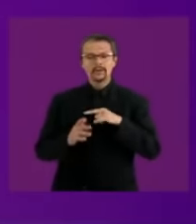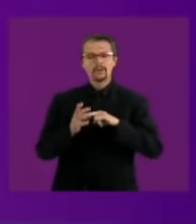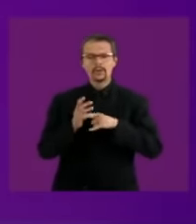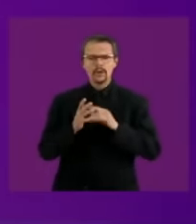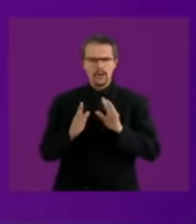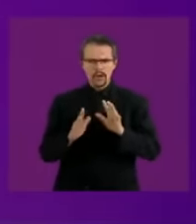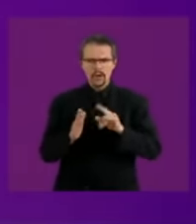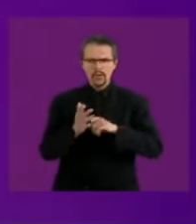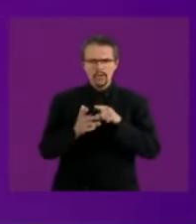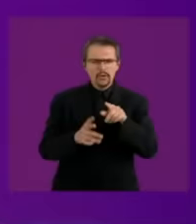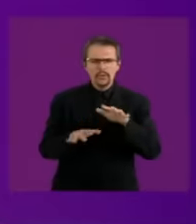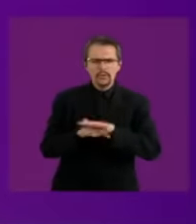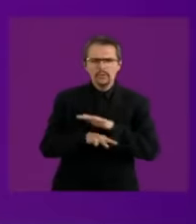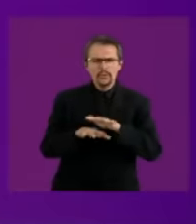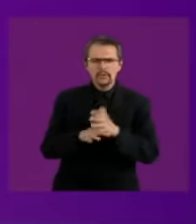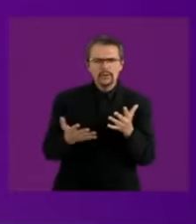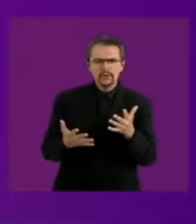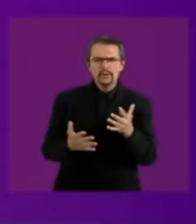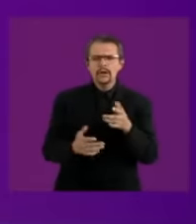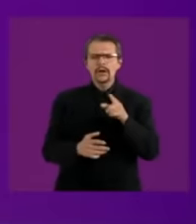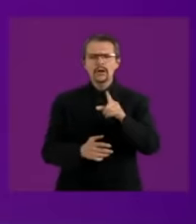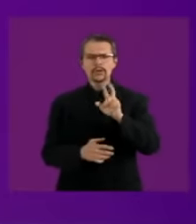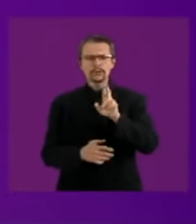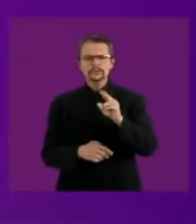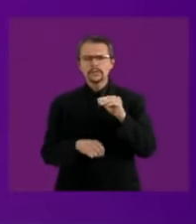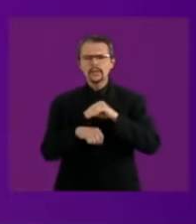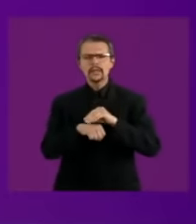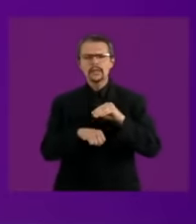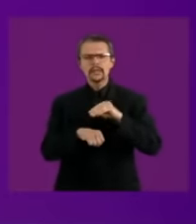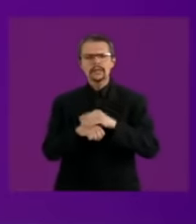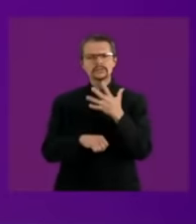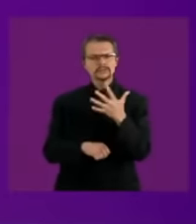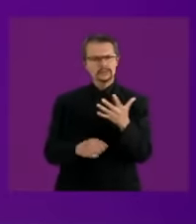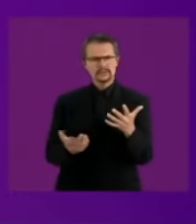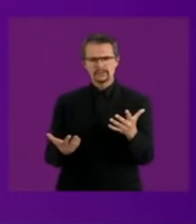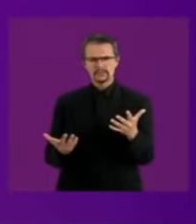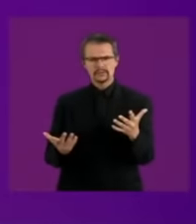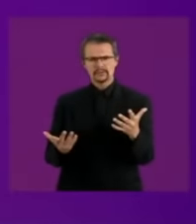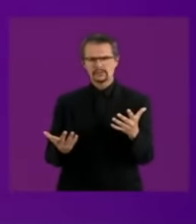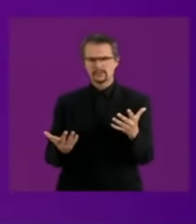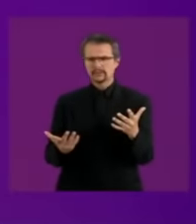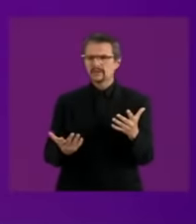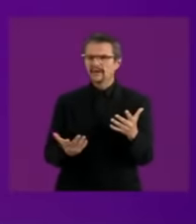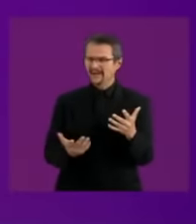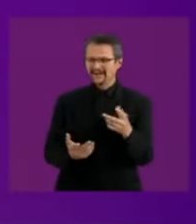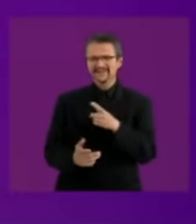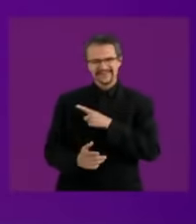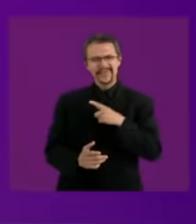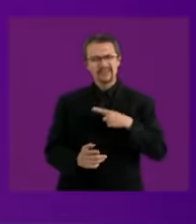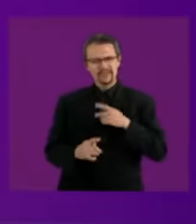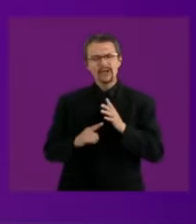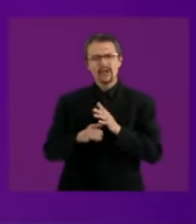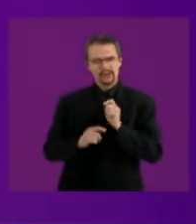again ?